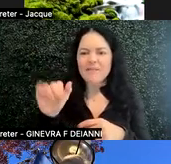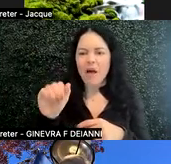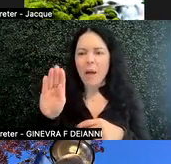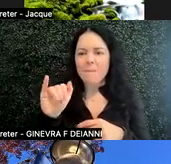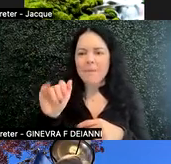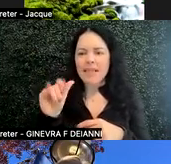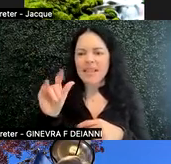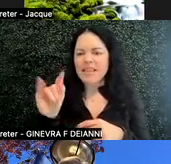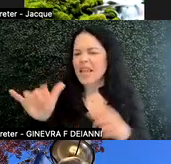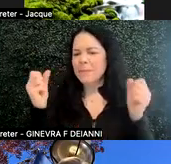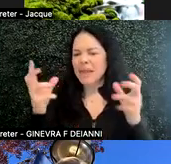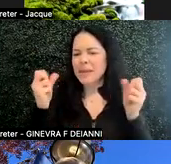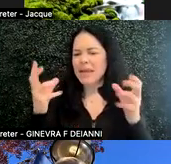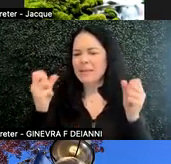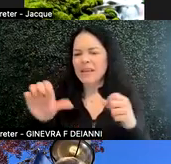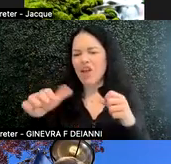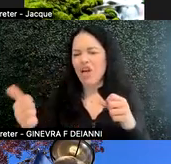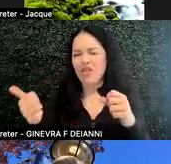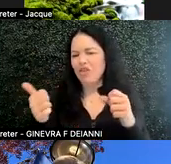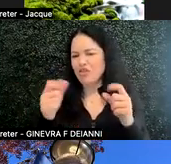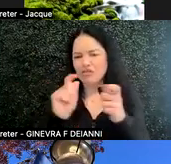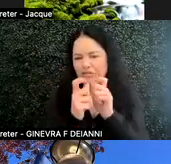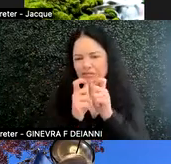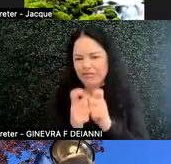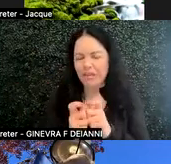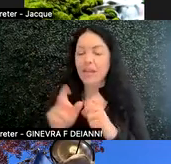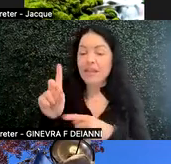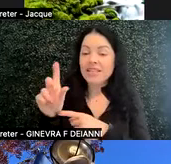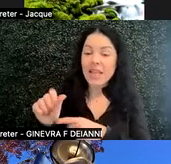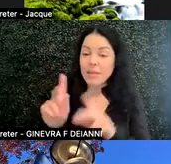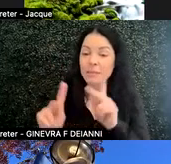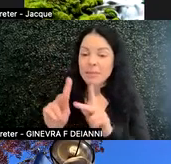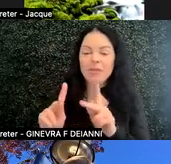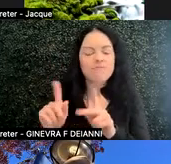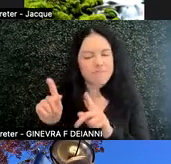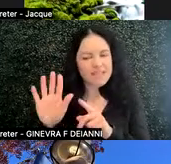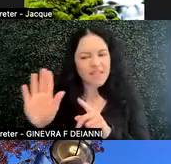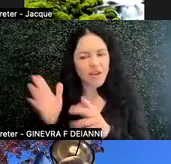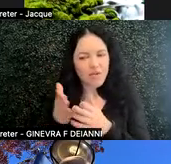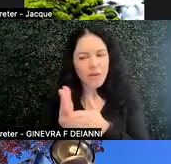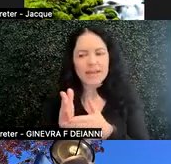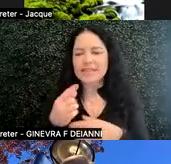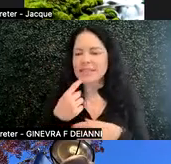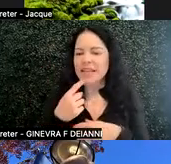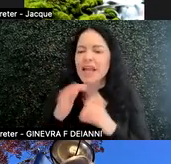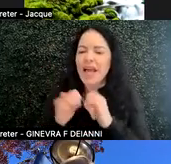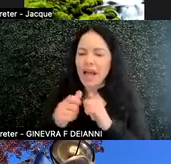many, many other iterations. Again, disabled people get to say how they identify.